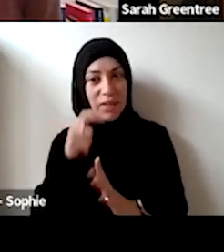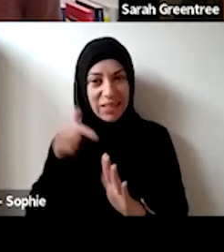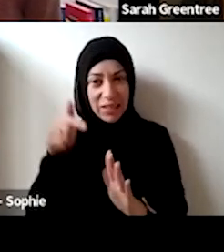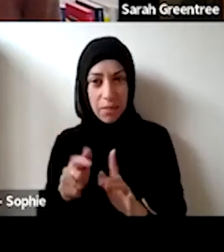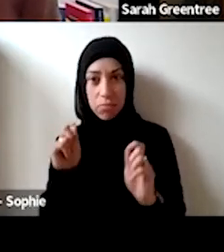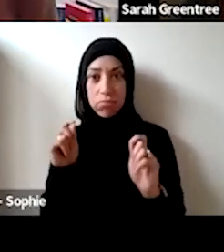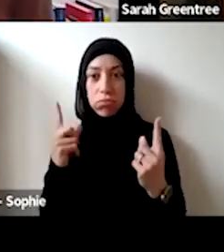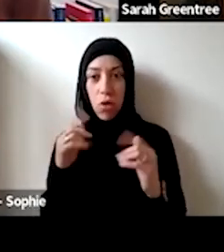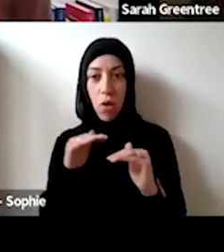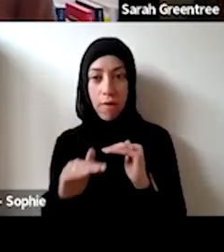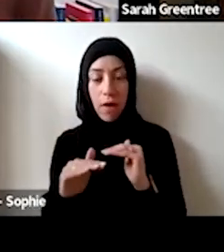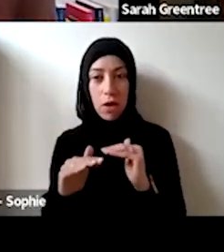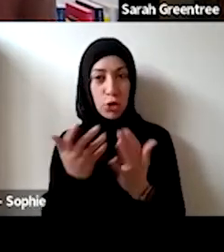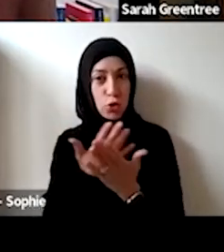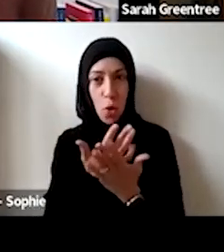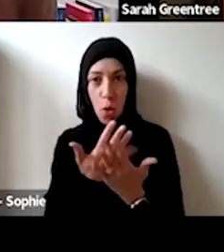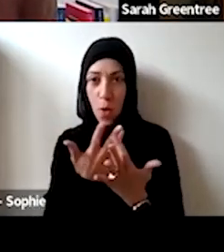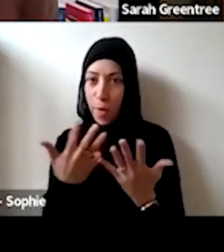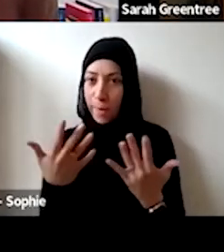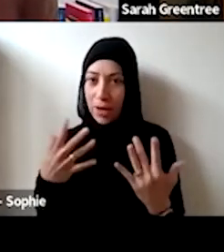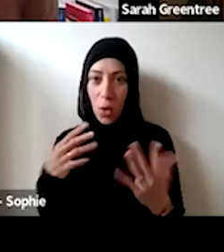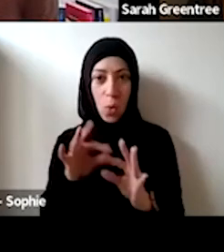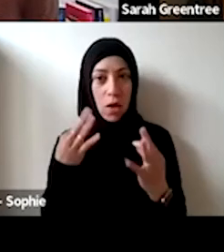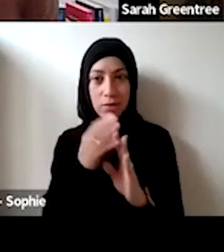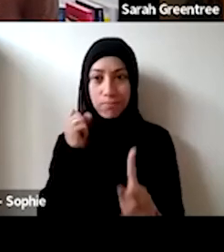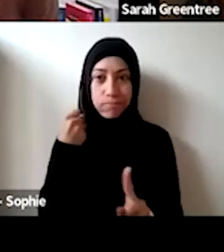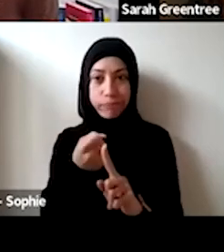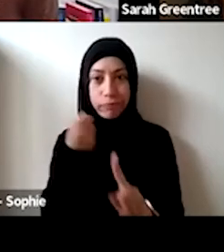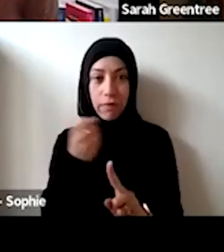that organizations have been put under in the last couple of years, and I think, going